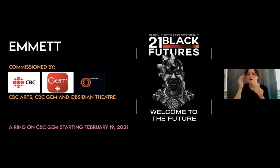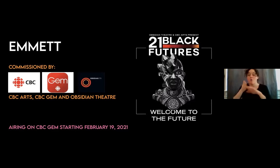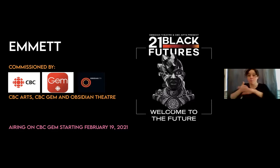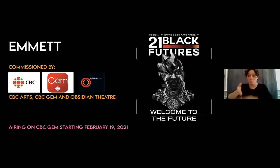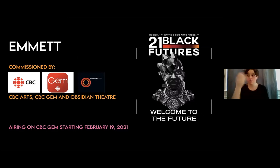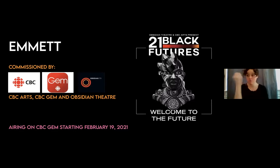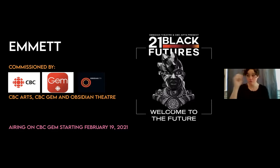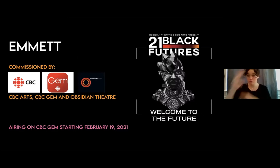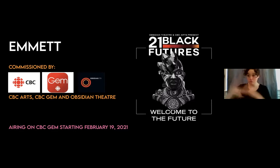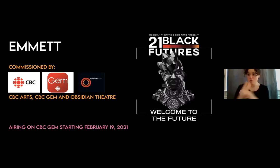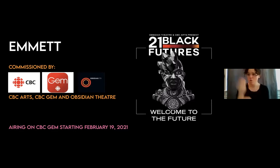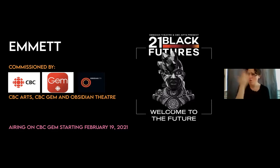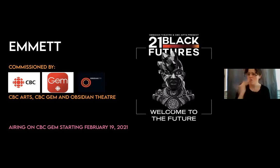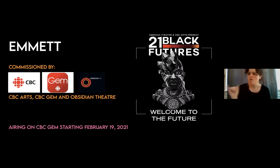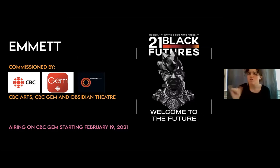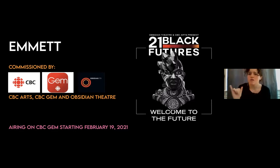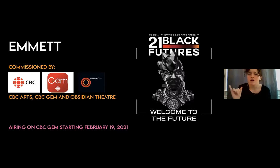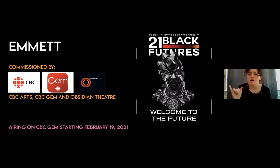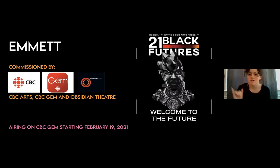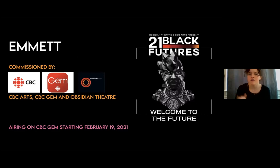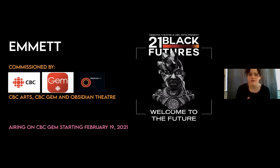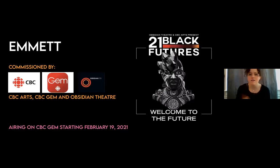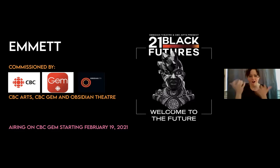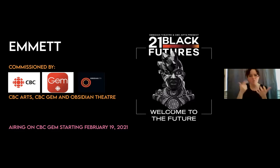projects that I've done is this project called Emmett that is a play that was